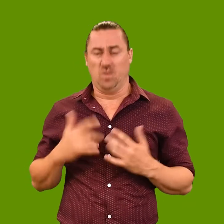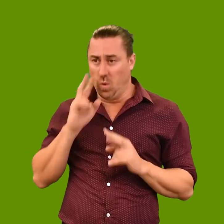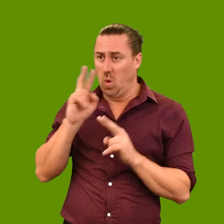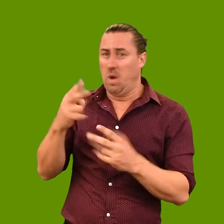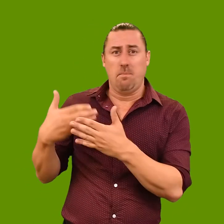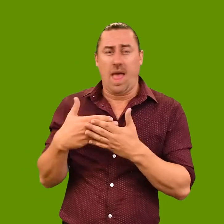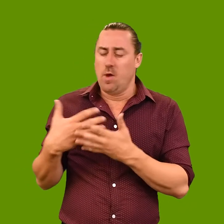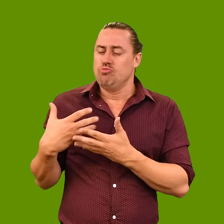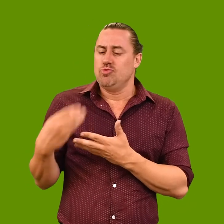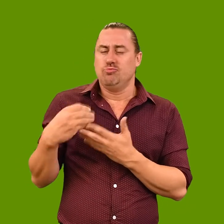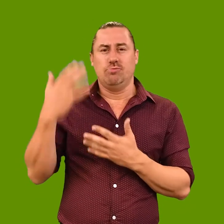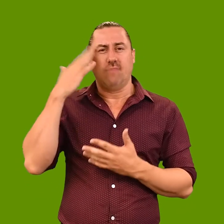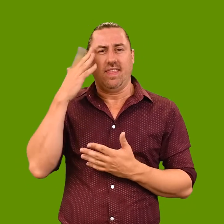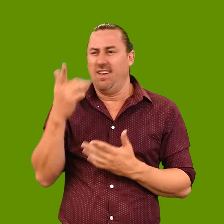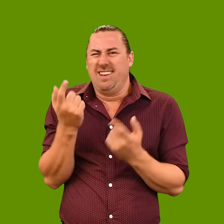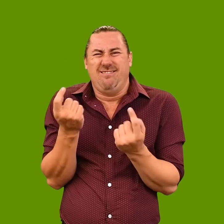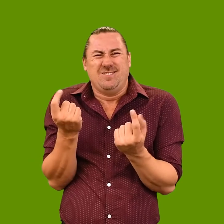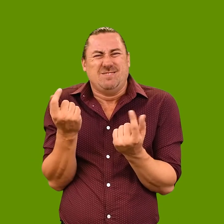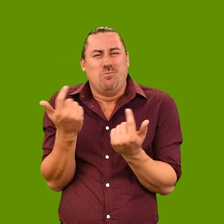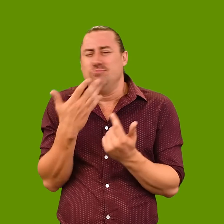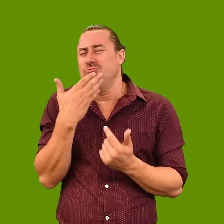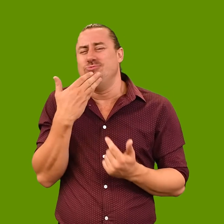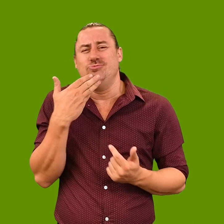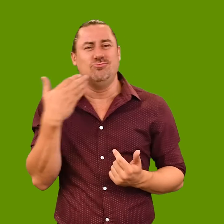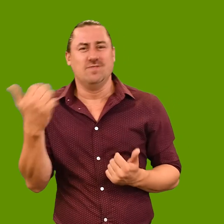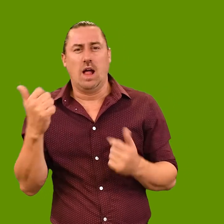The image of one’s newborn suckling his mother’s breast is just incredible.